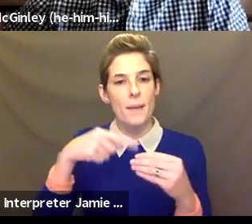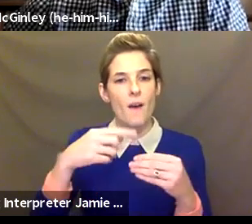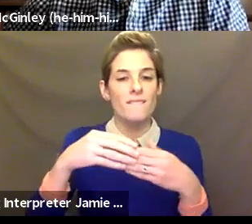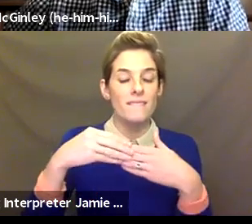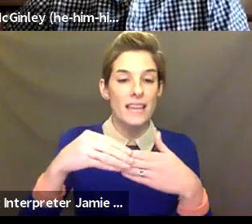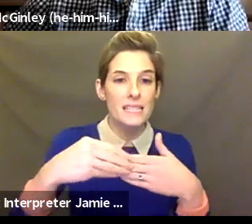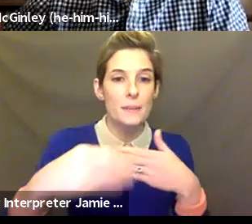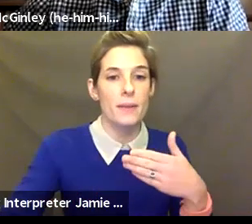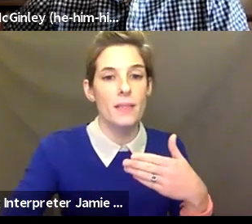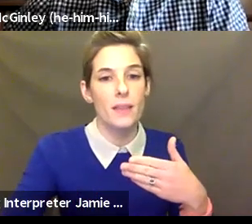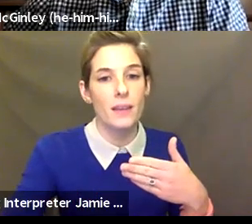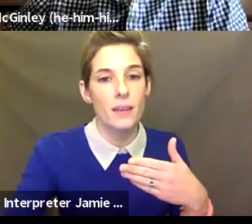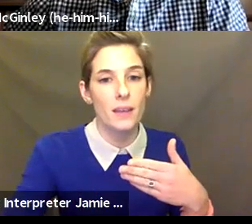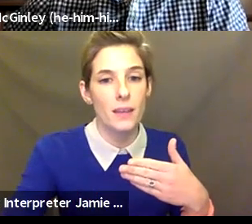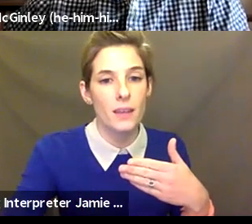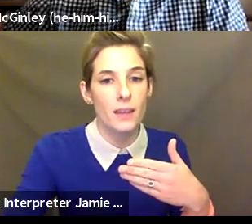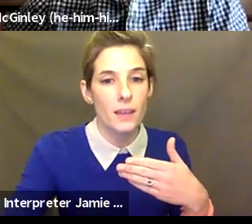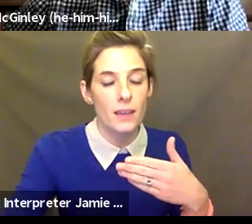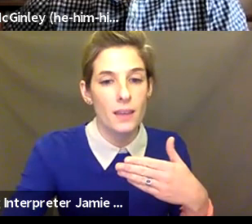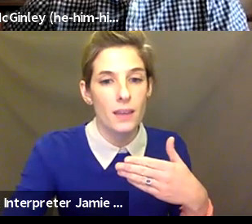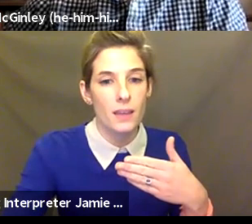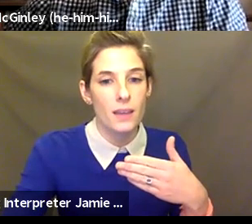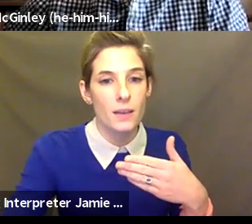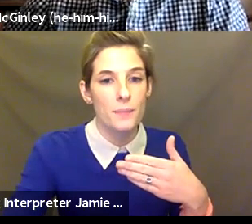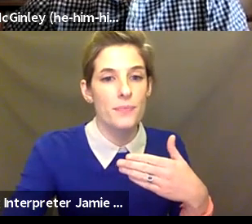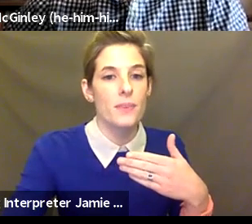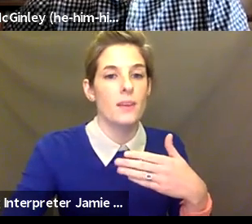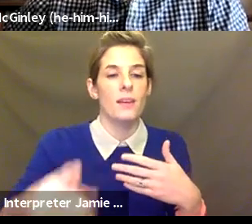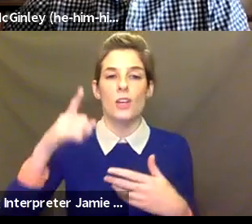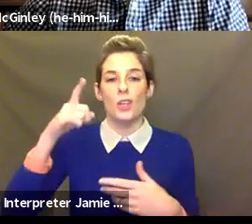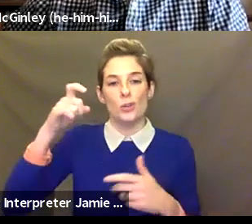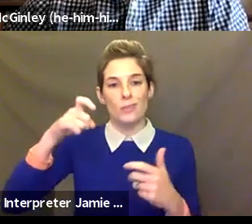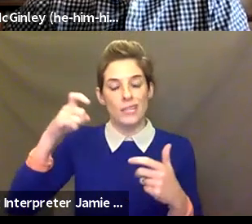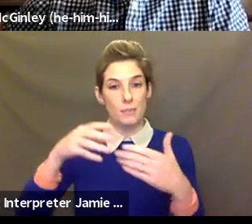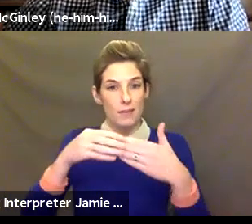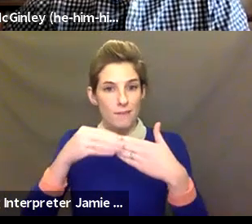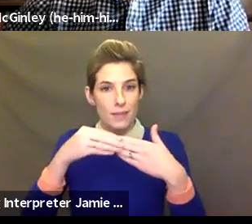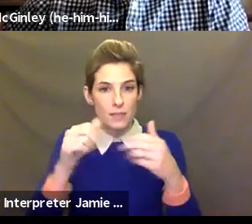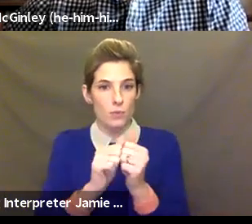I've heard from from the rest of you as well about how you had to be flexible with your goals. And Alex talked about, you know,